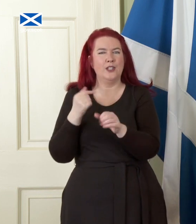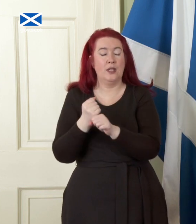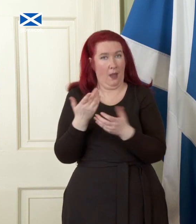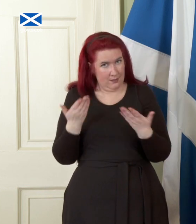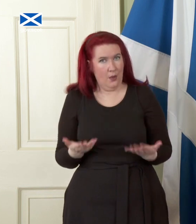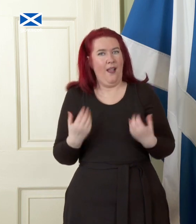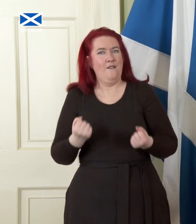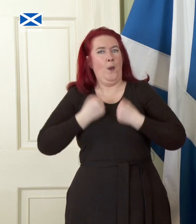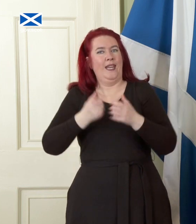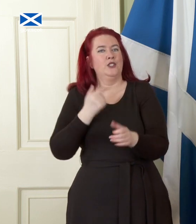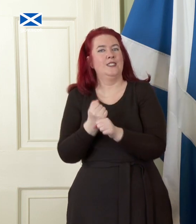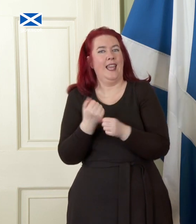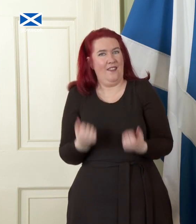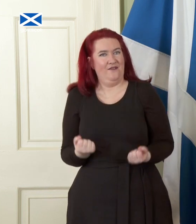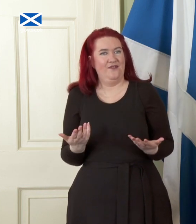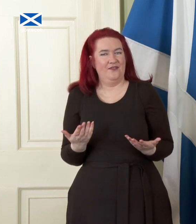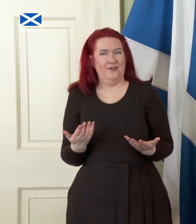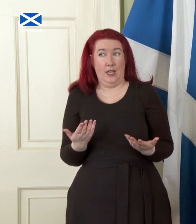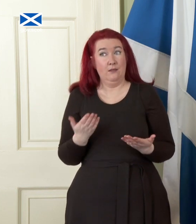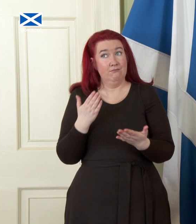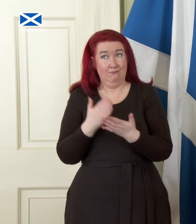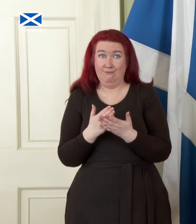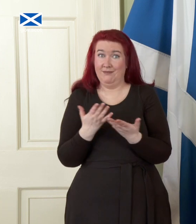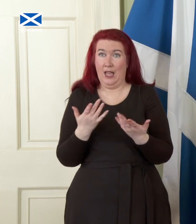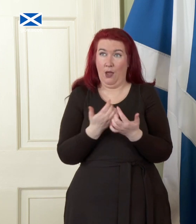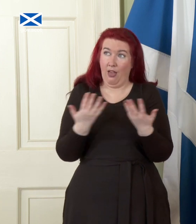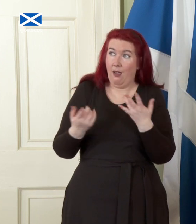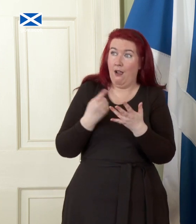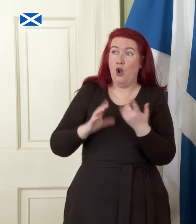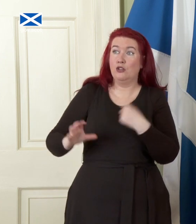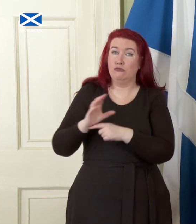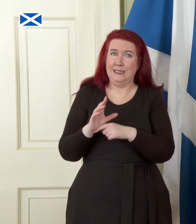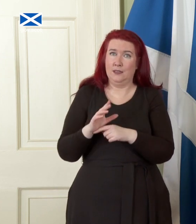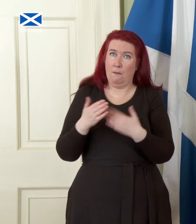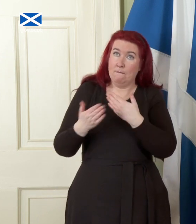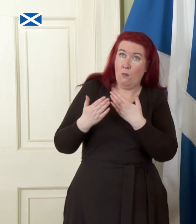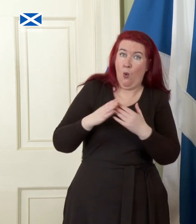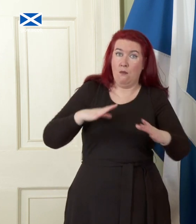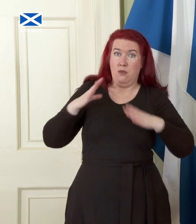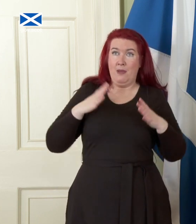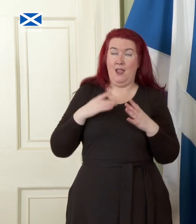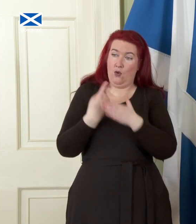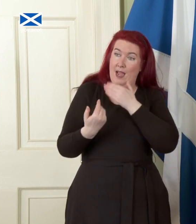have surely been few if any nations in history better prepared for independence than we are.